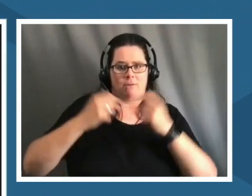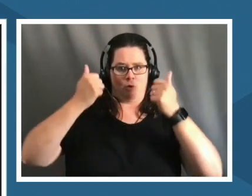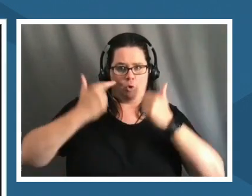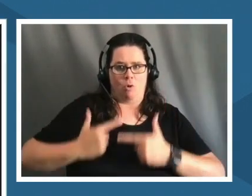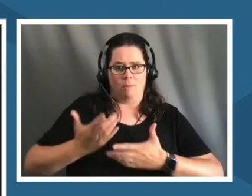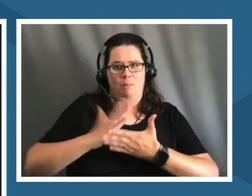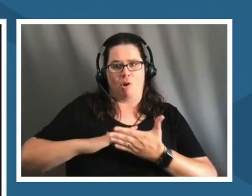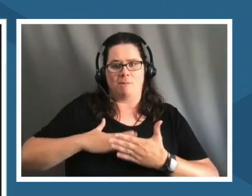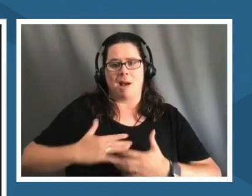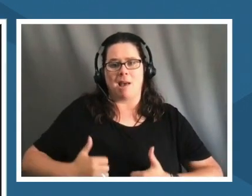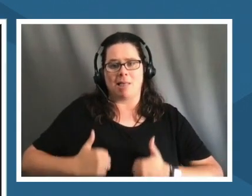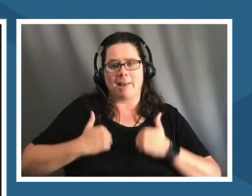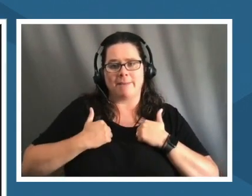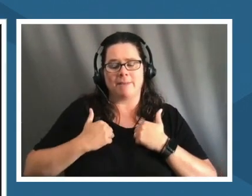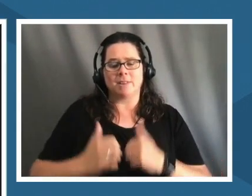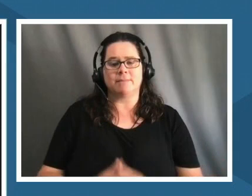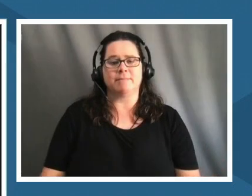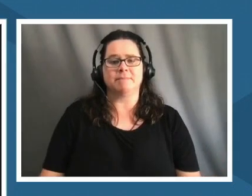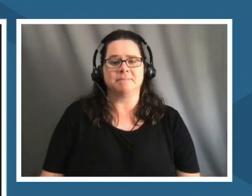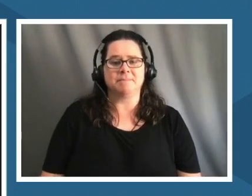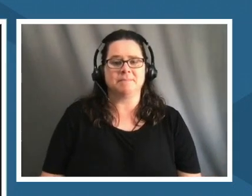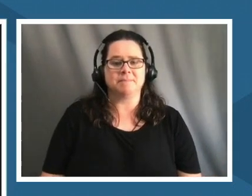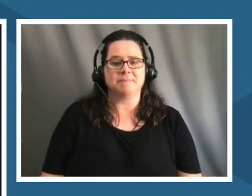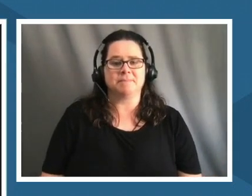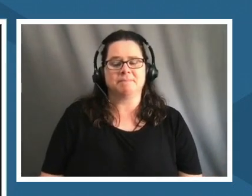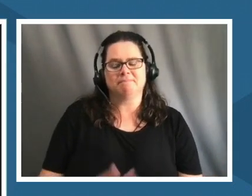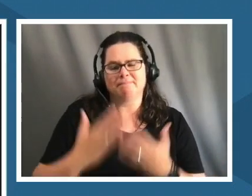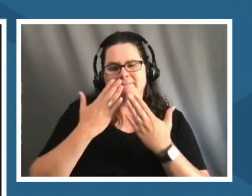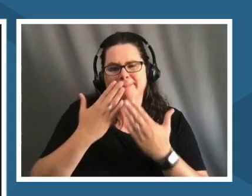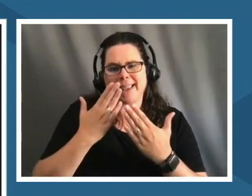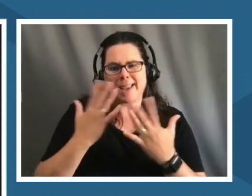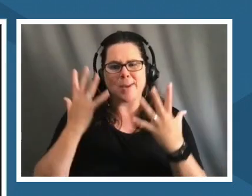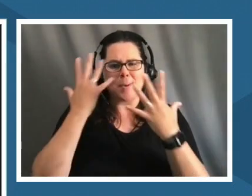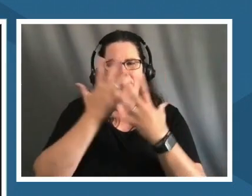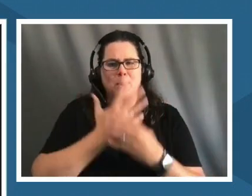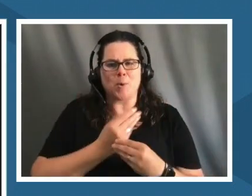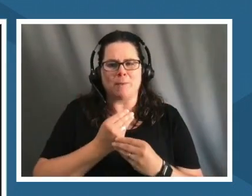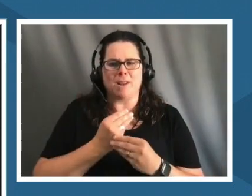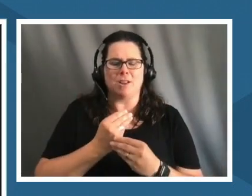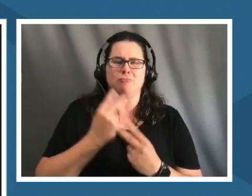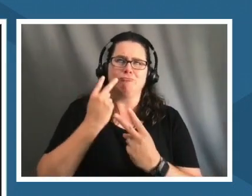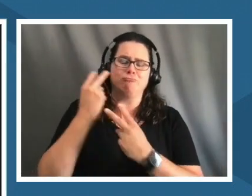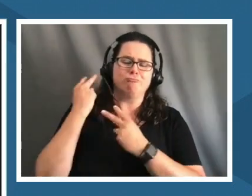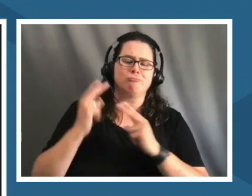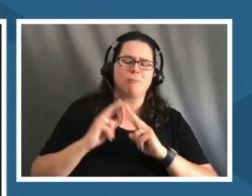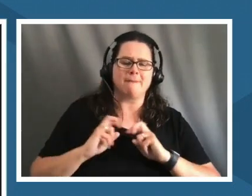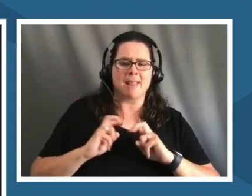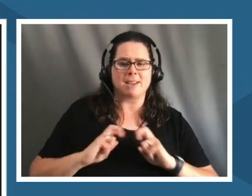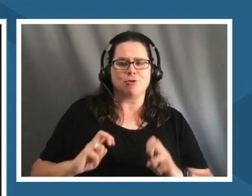thank you so much those are all beautiful reflections and you know when